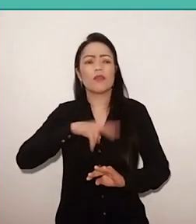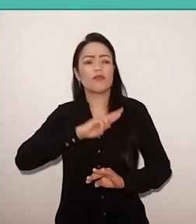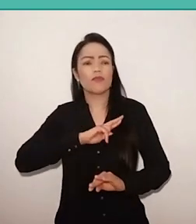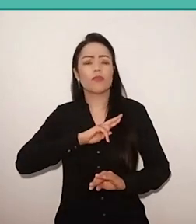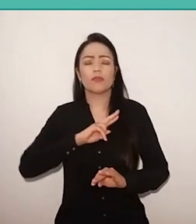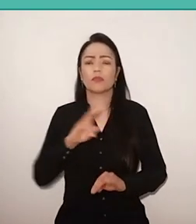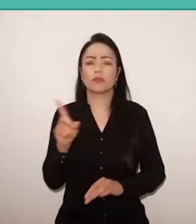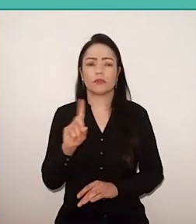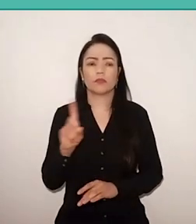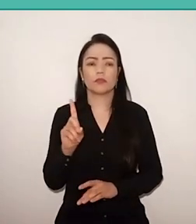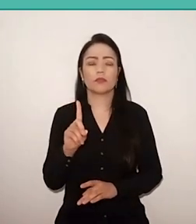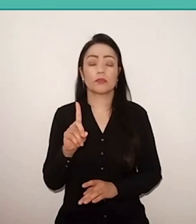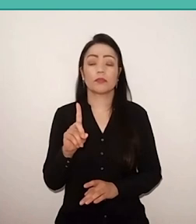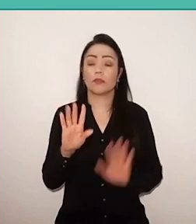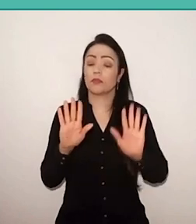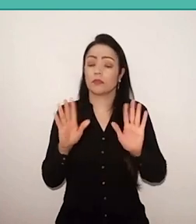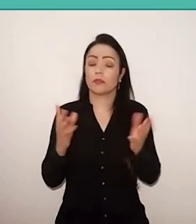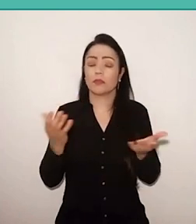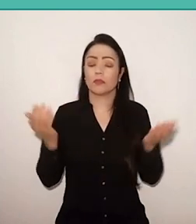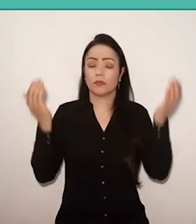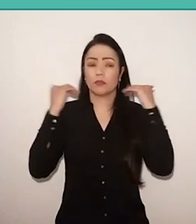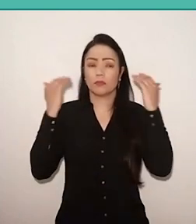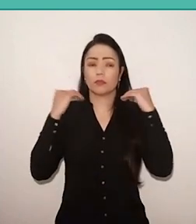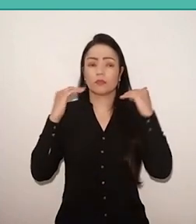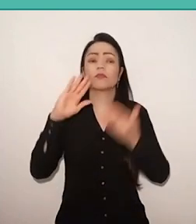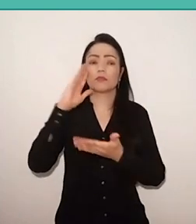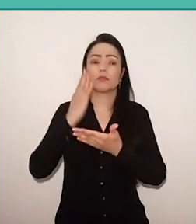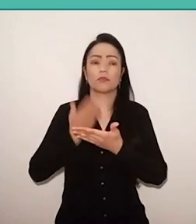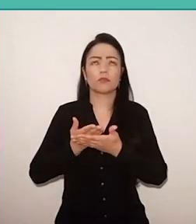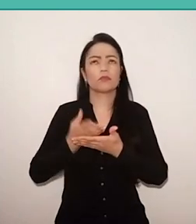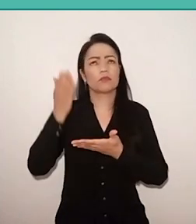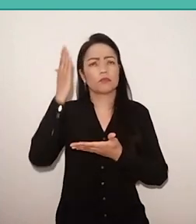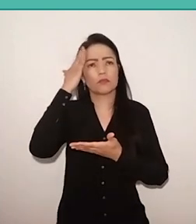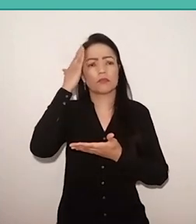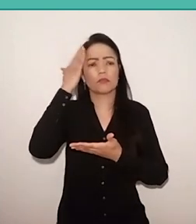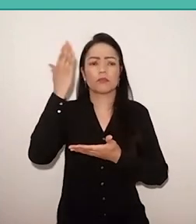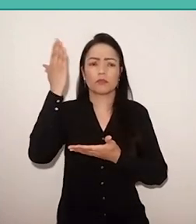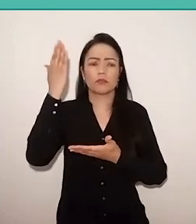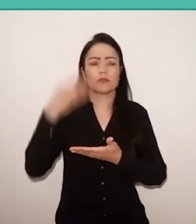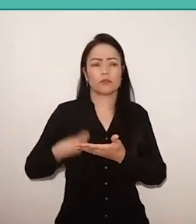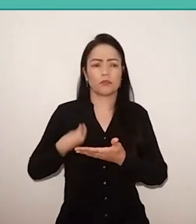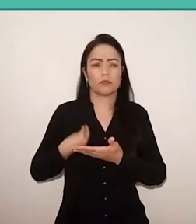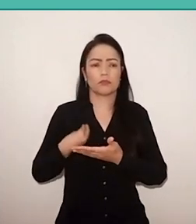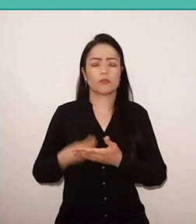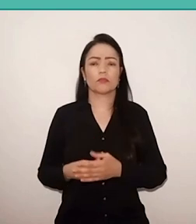a person who never needed to put in doubt his faith in the Creator.